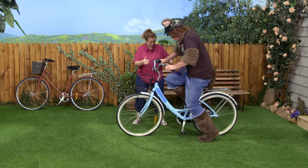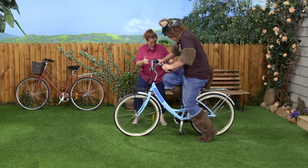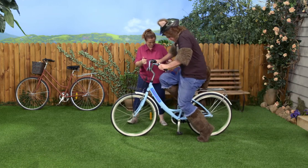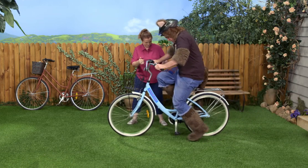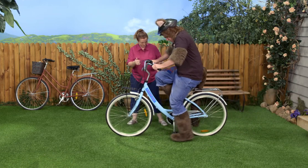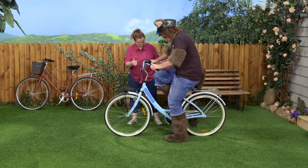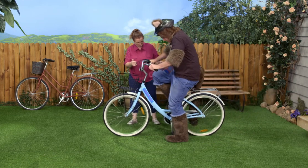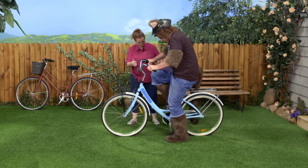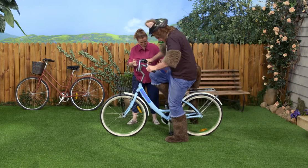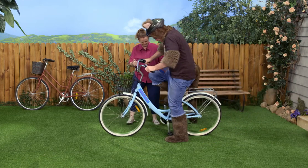Ooh.